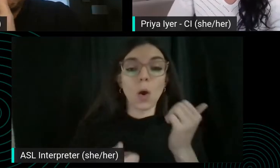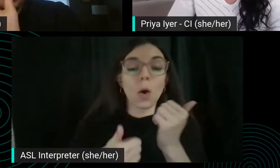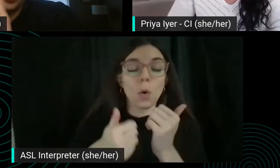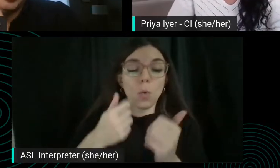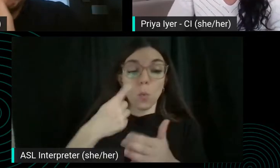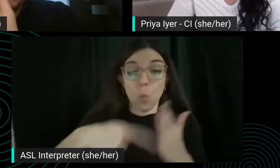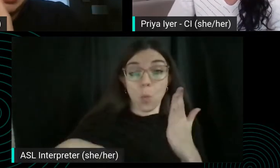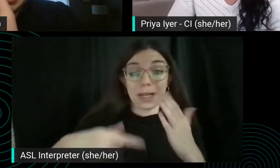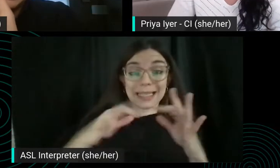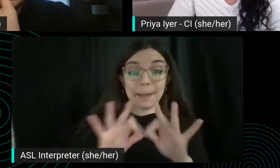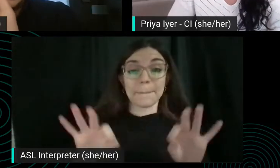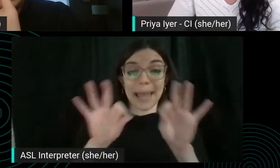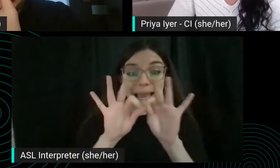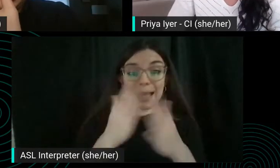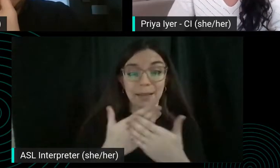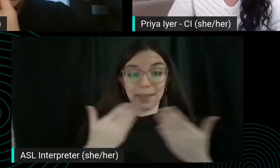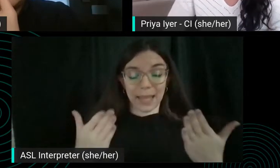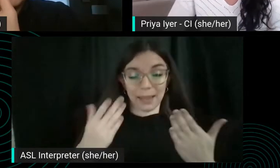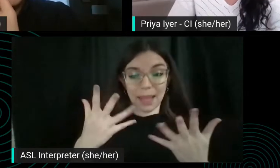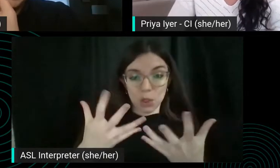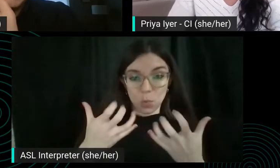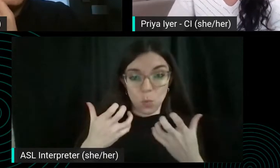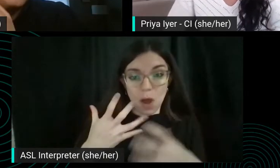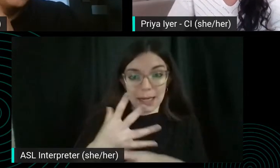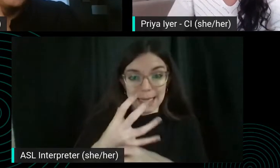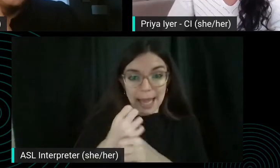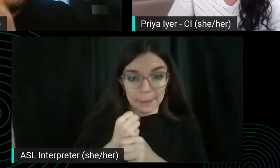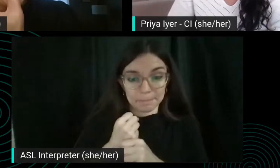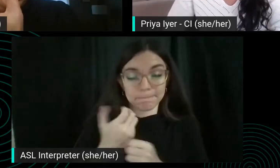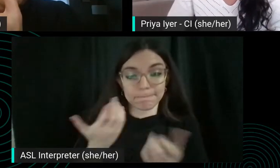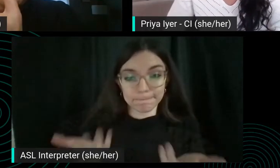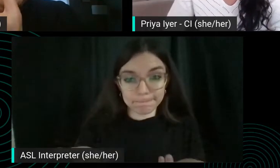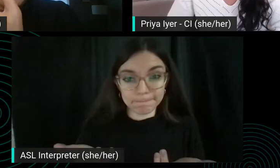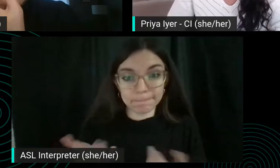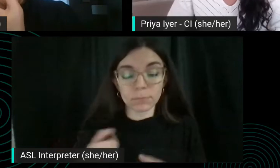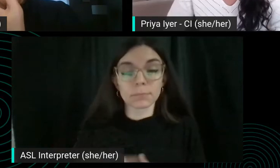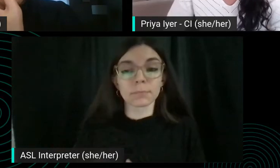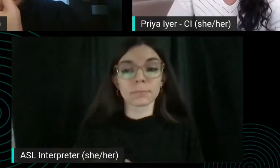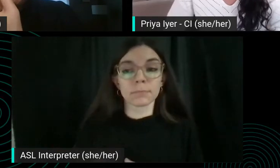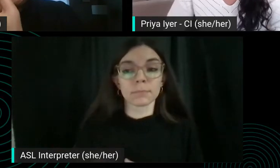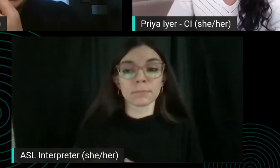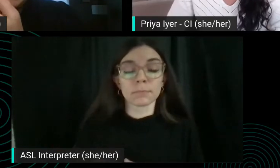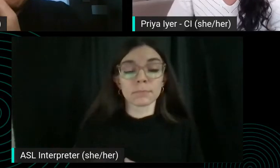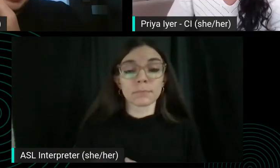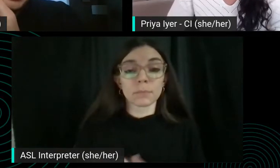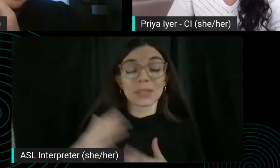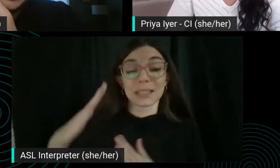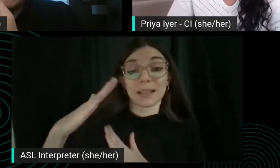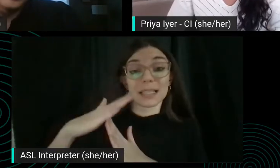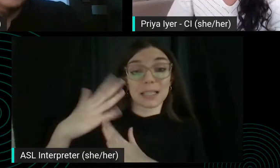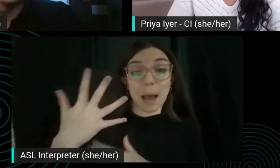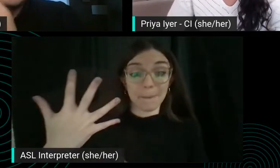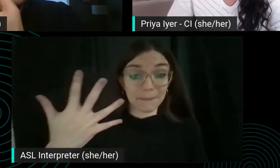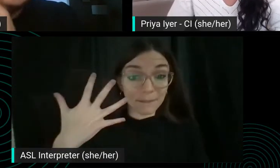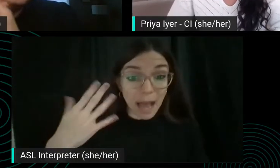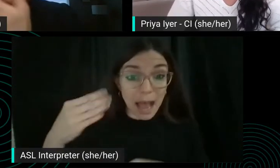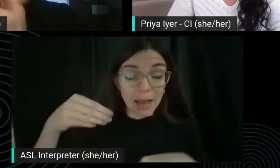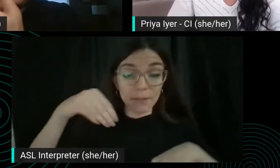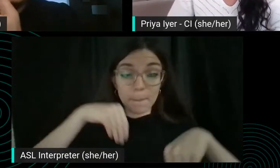You want to get it? Is it like, you know, the top 5 ballets ever, most famous the most